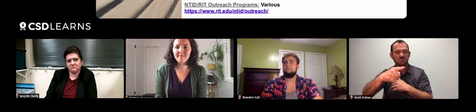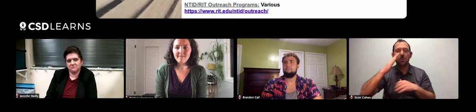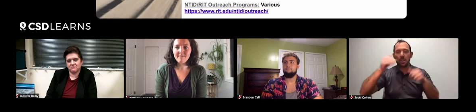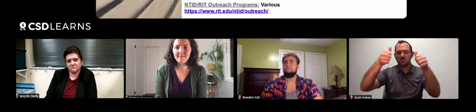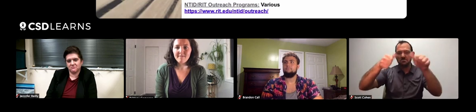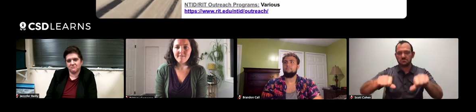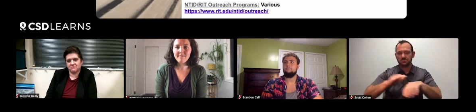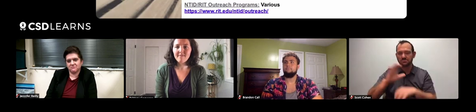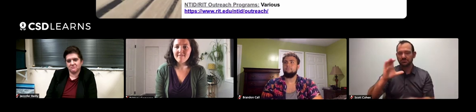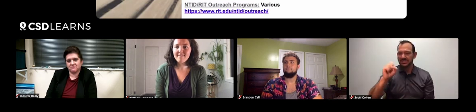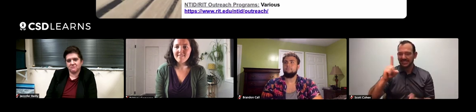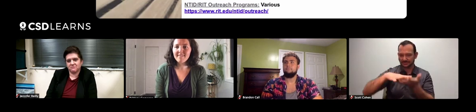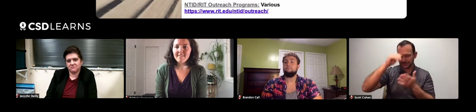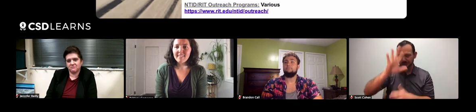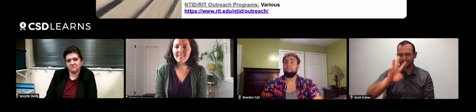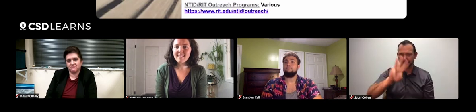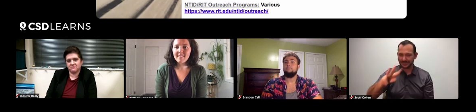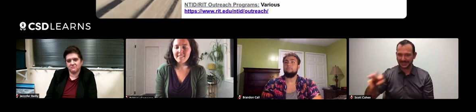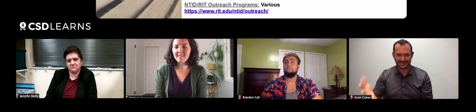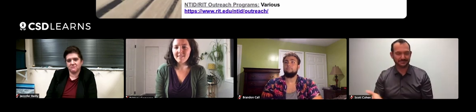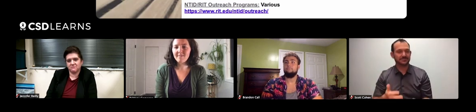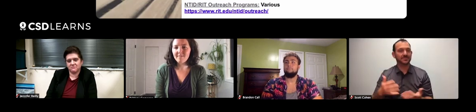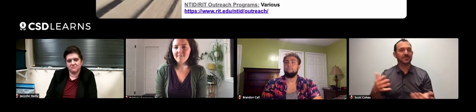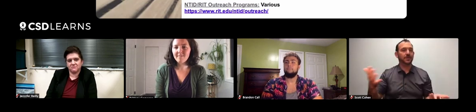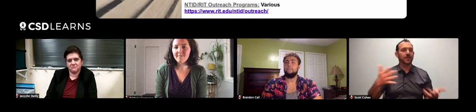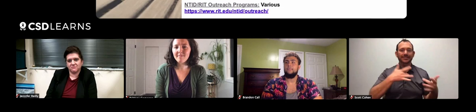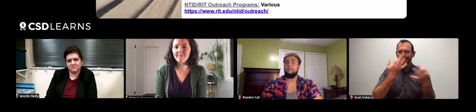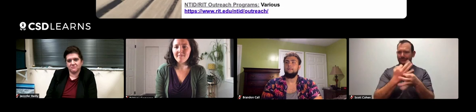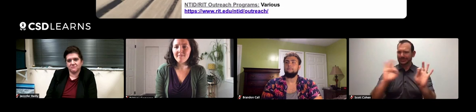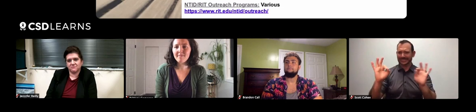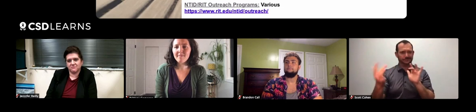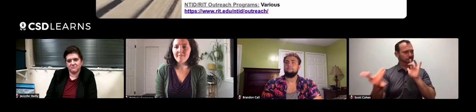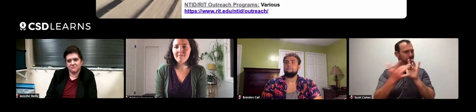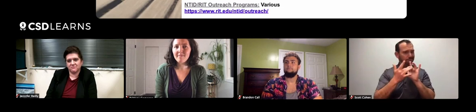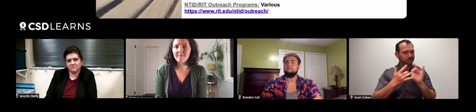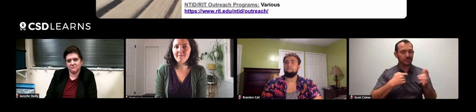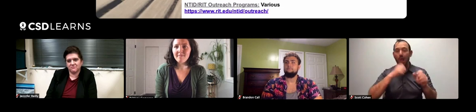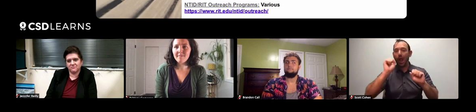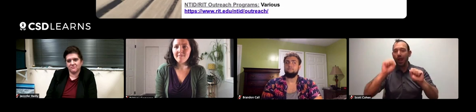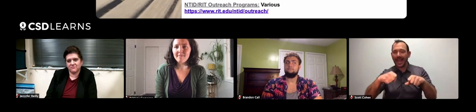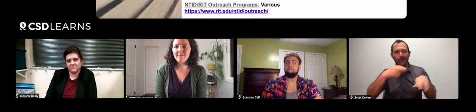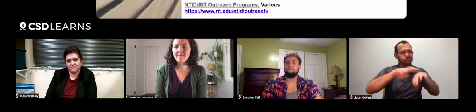We will have that posted at CSD Learns' website. Feel free to reach out to me